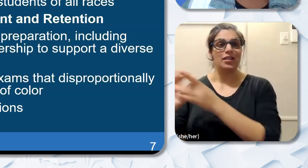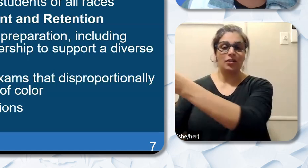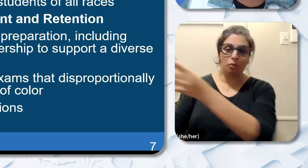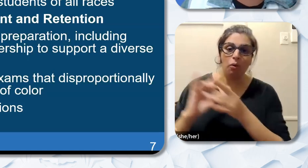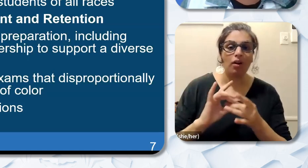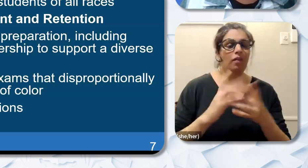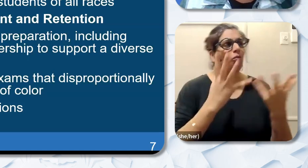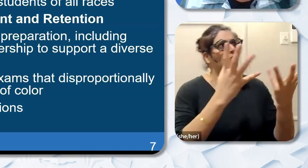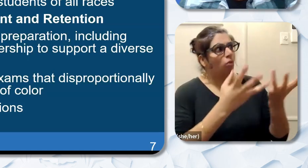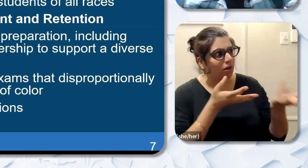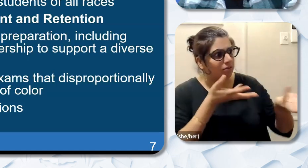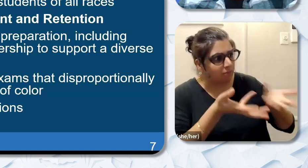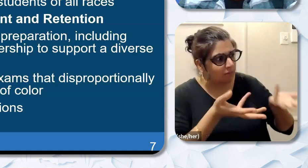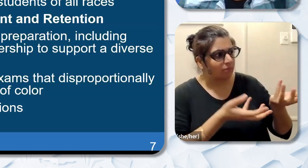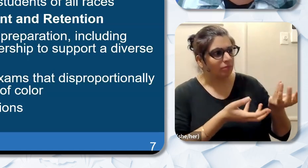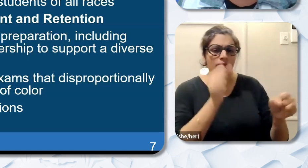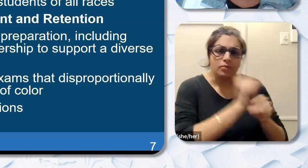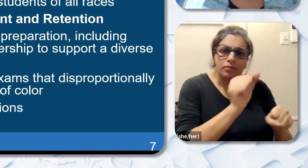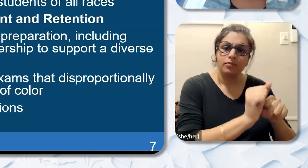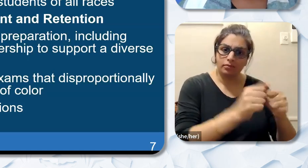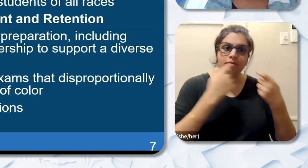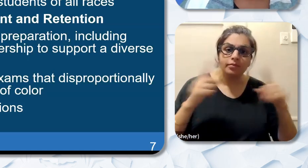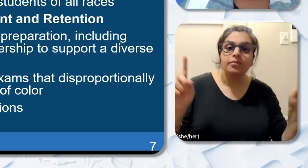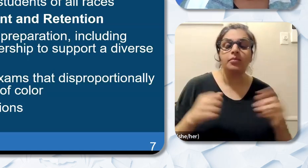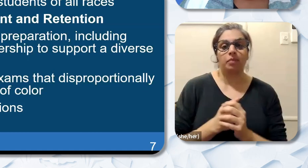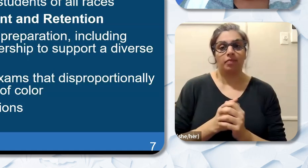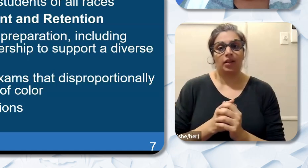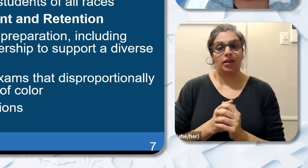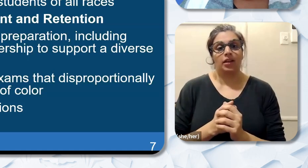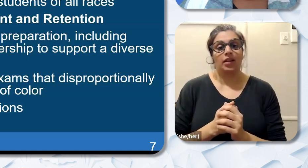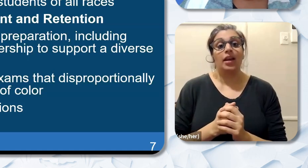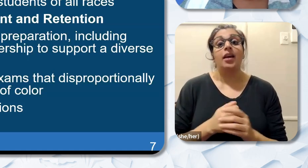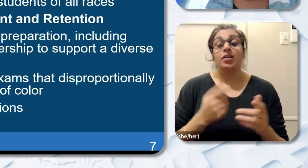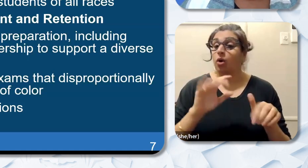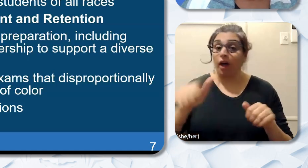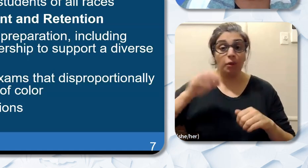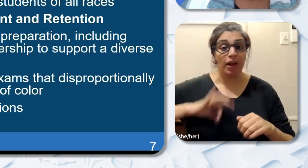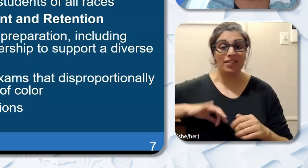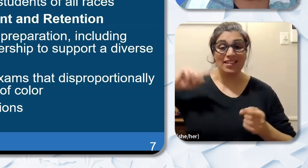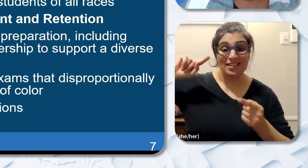additional bonus to everything stated is fewer unexcused absences and less likelihood of being